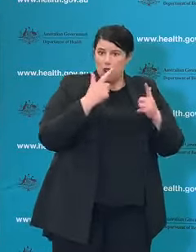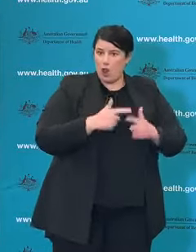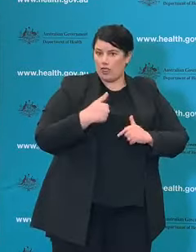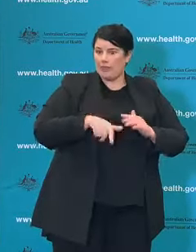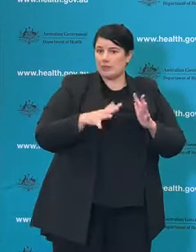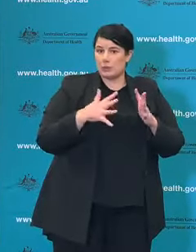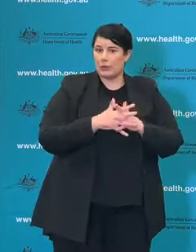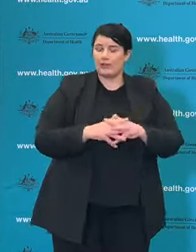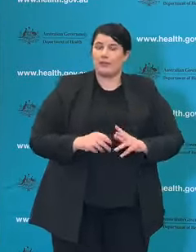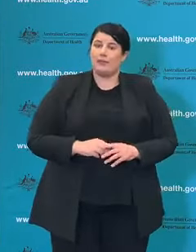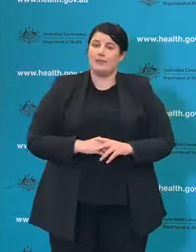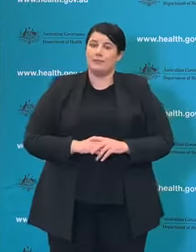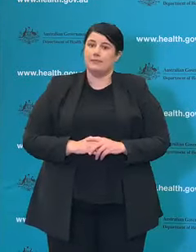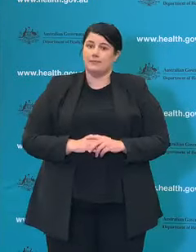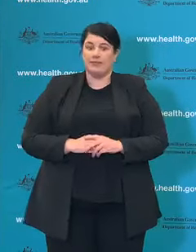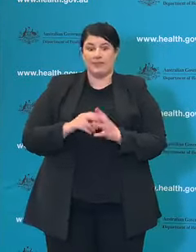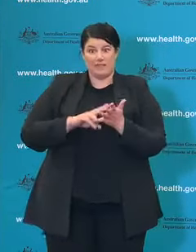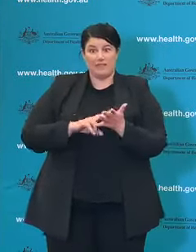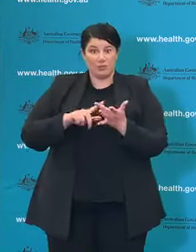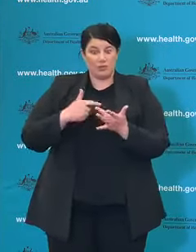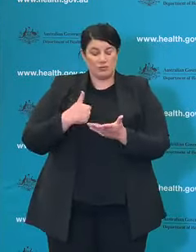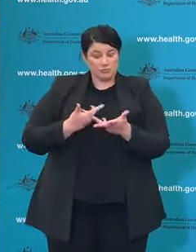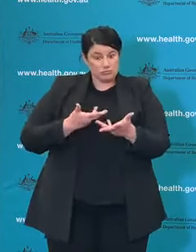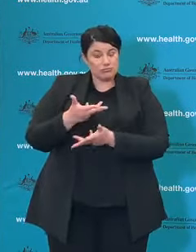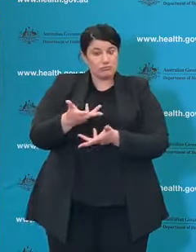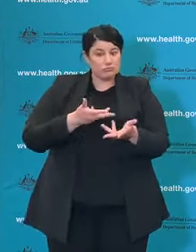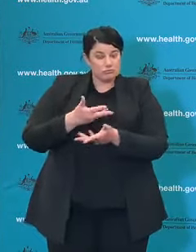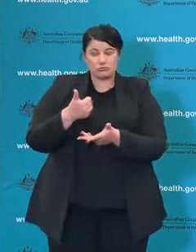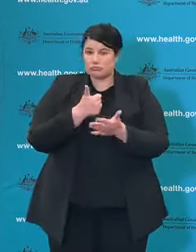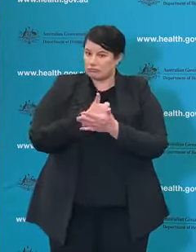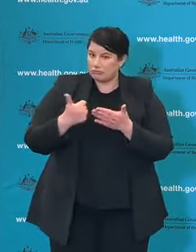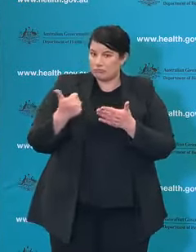with my colleagues in Victoria on a number of occasions to